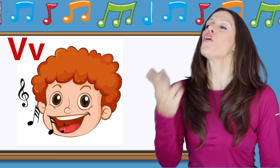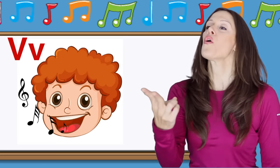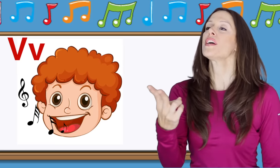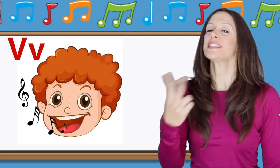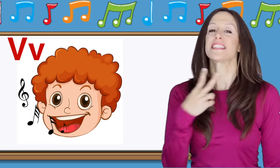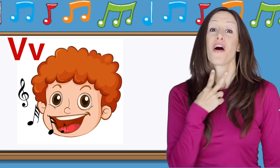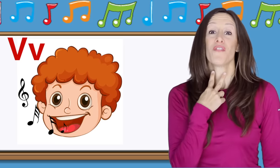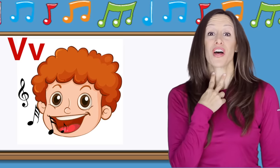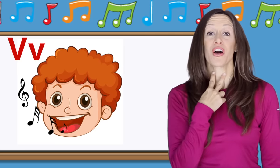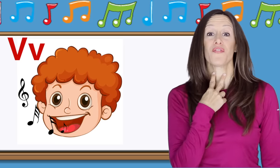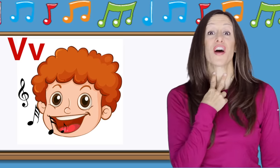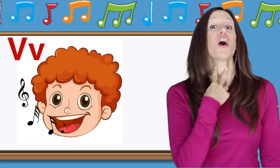V is for Voice